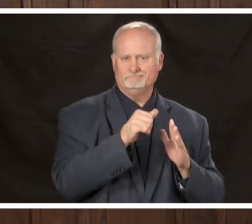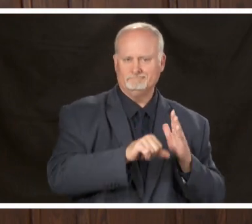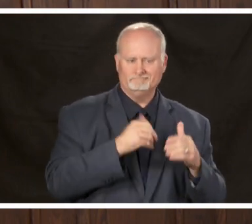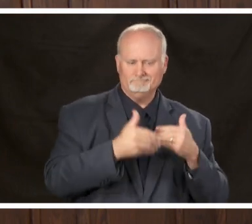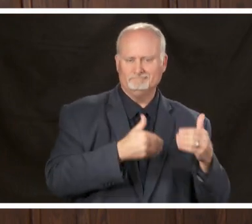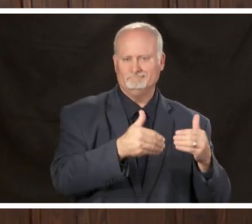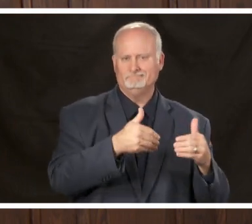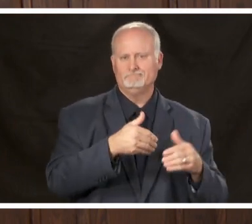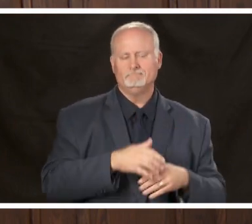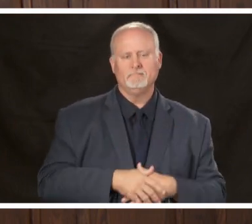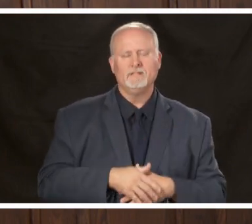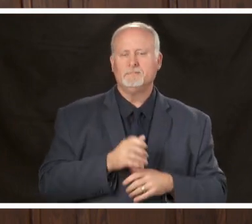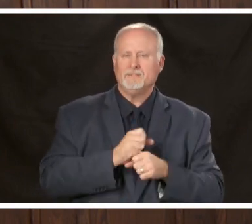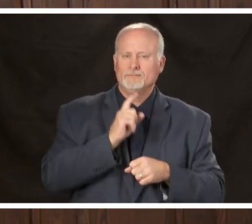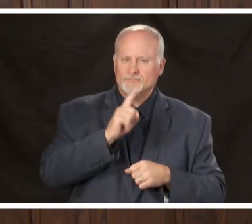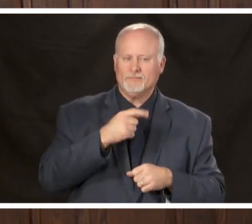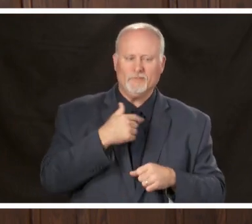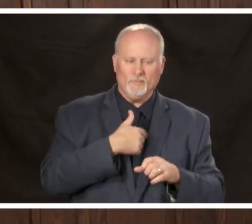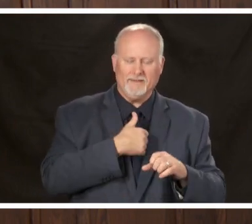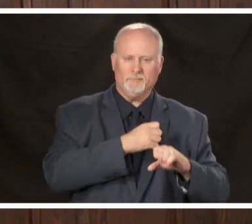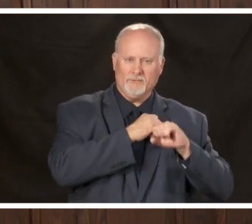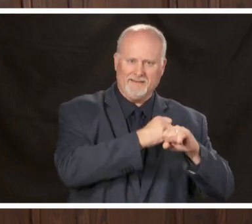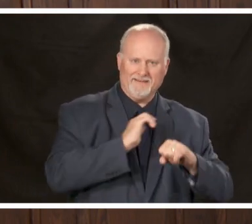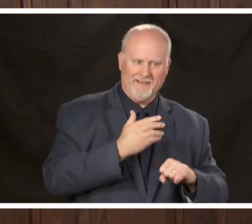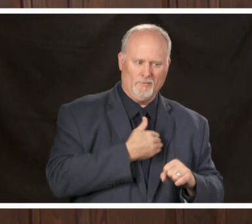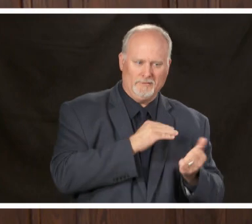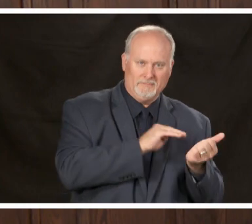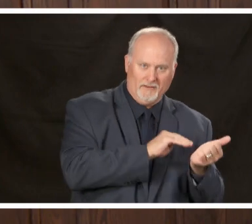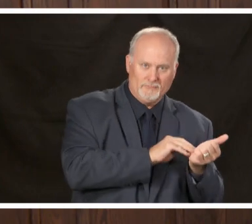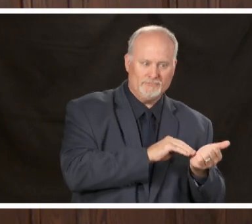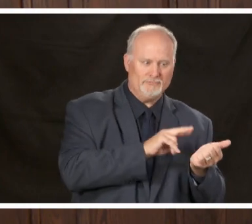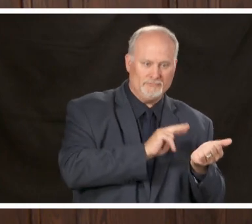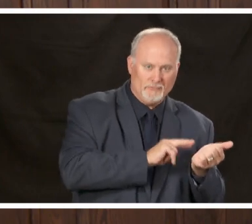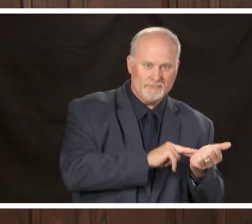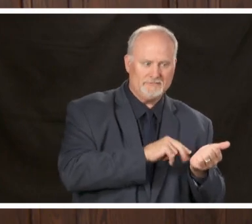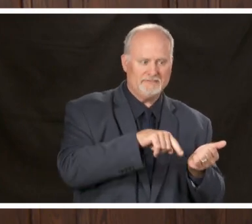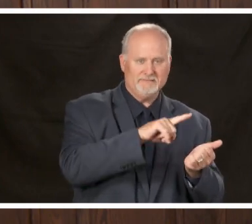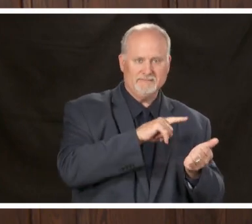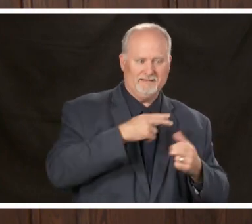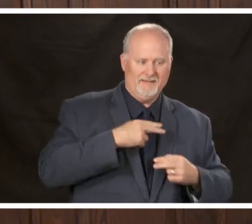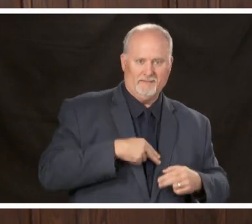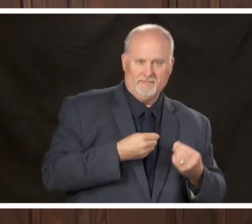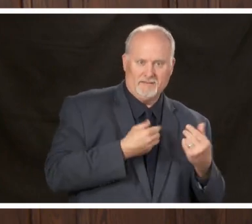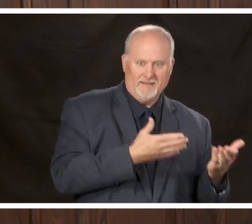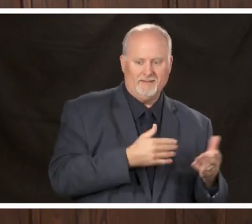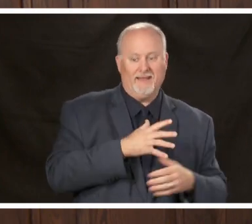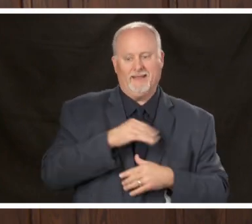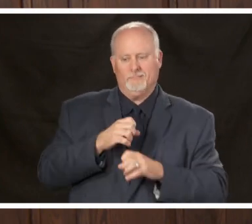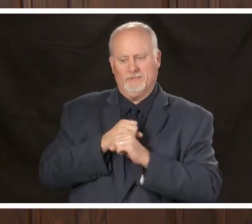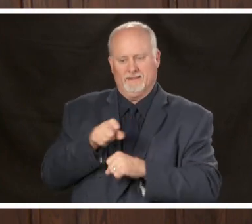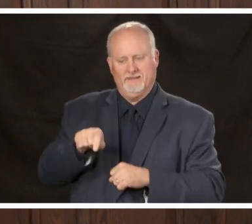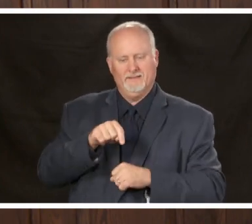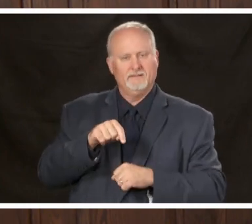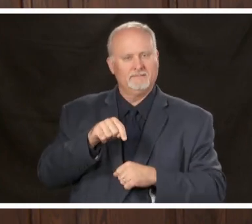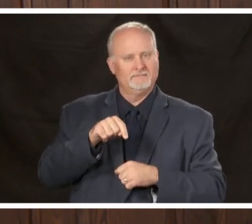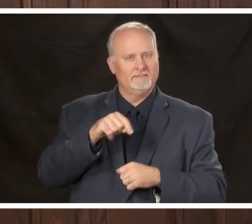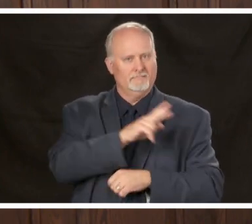that we keep our healthcare providers and patients safe and so that we can conserve that personal protective equipment that we talked about being in